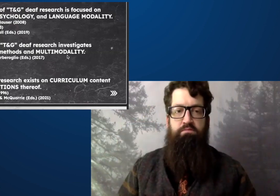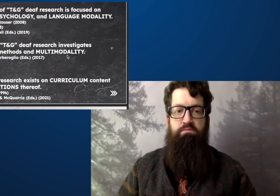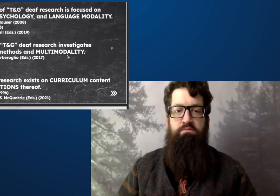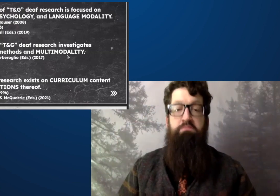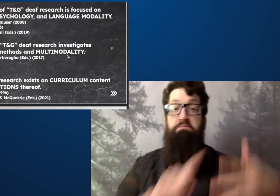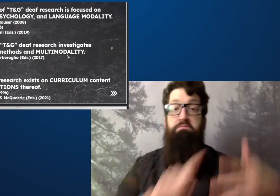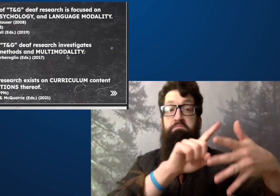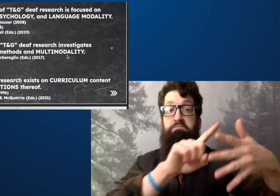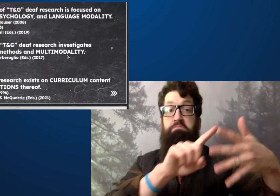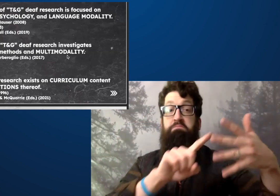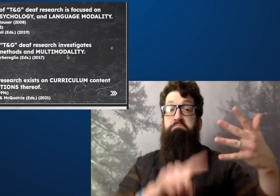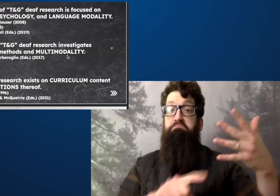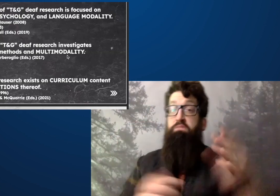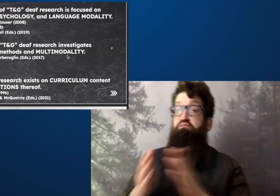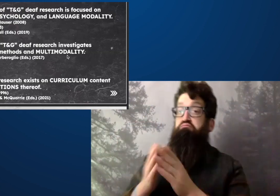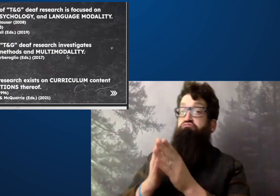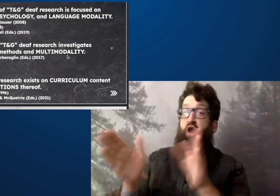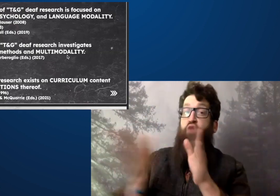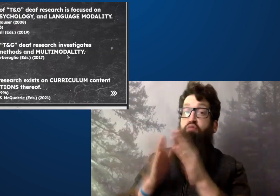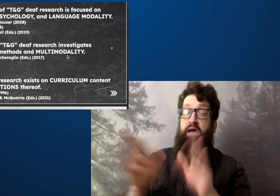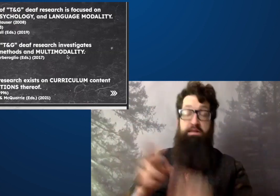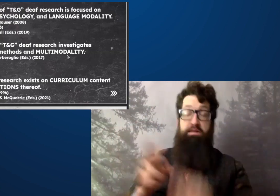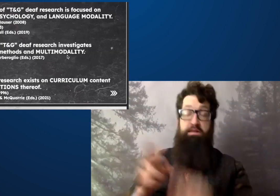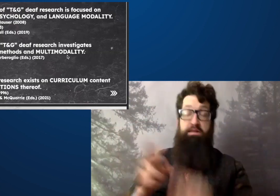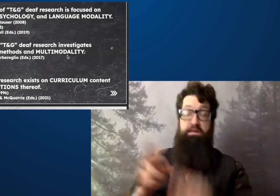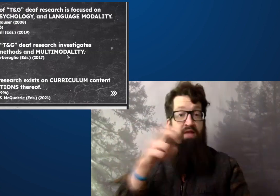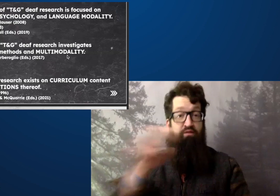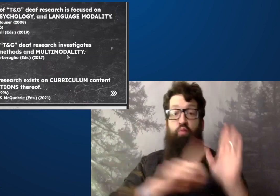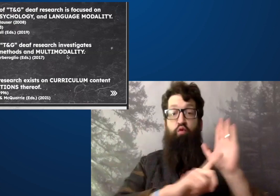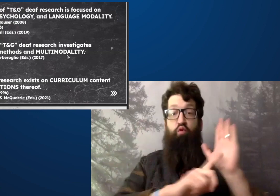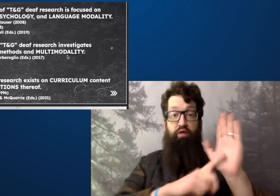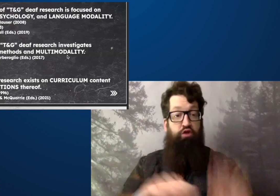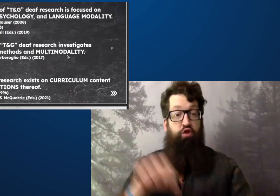All of these are considered multi modality.